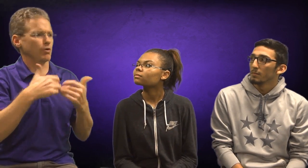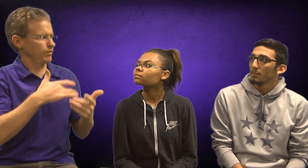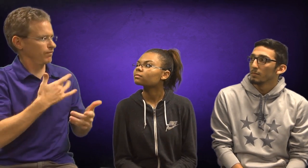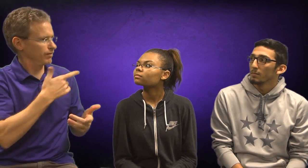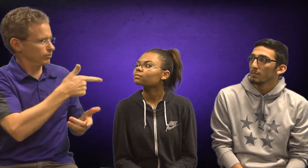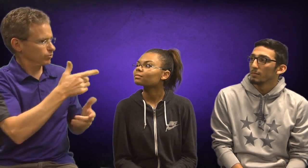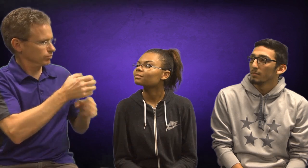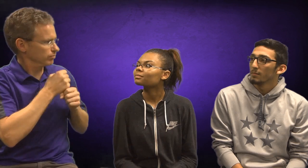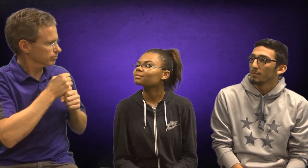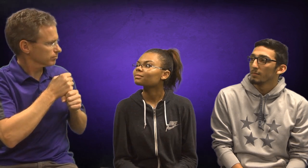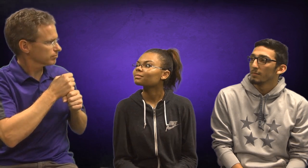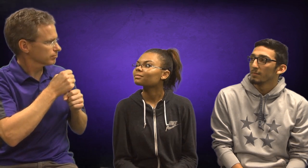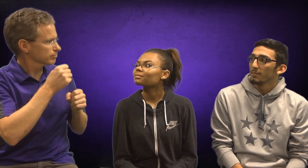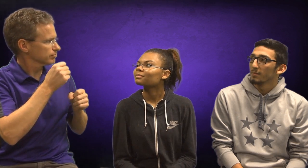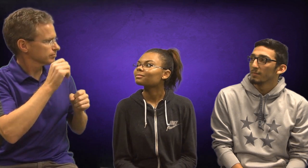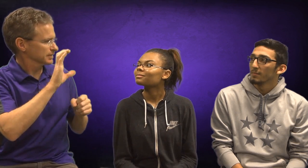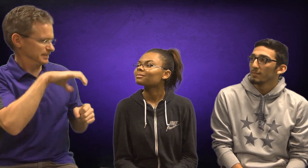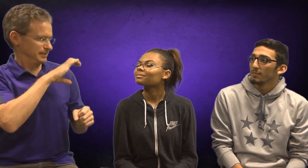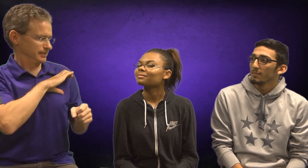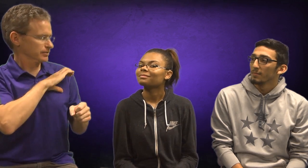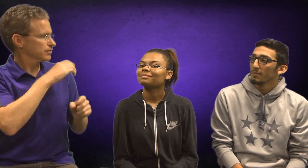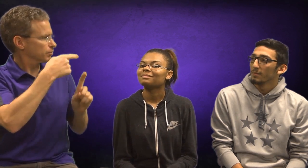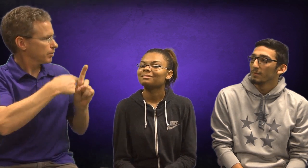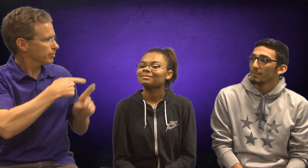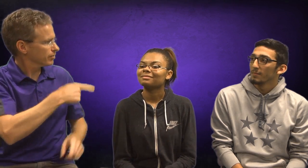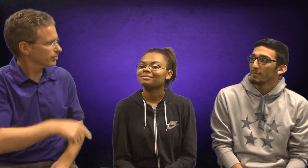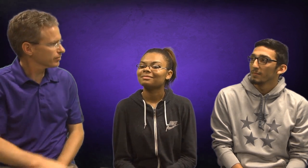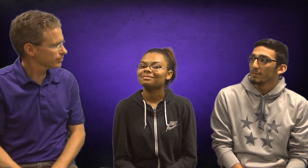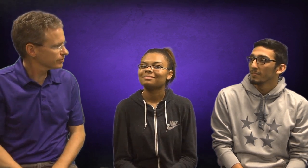And how do you feel that you got the Citizen of the Month?